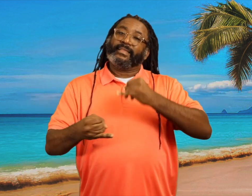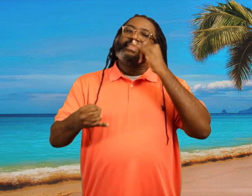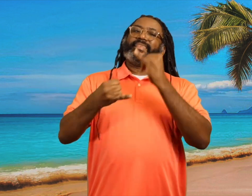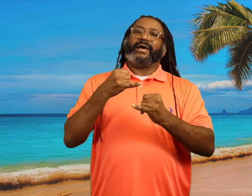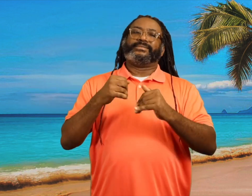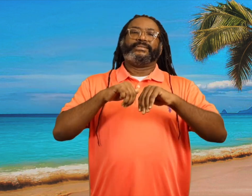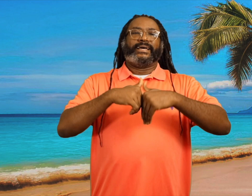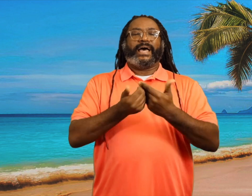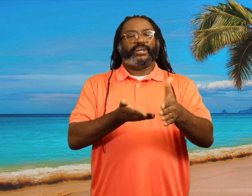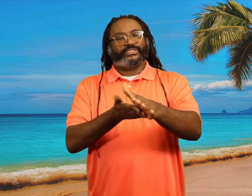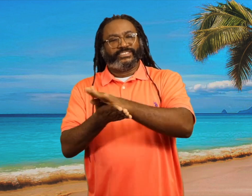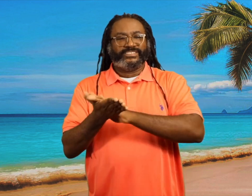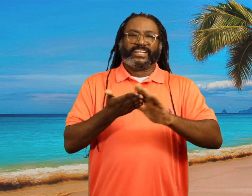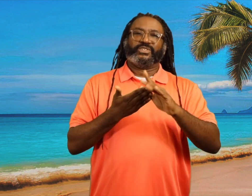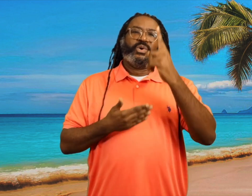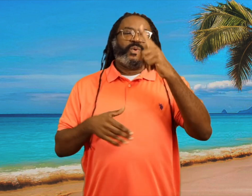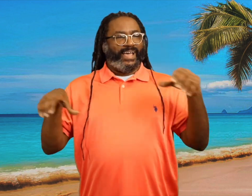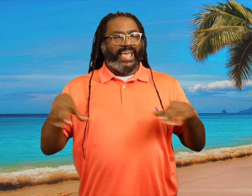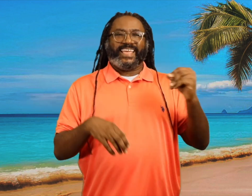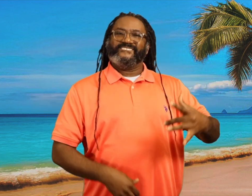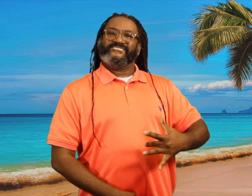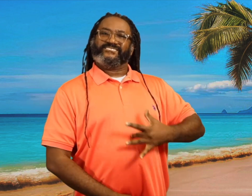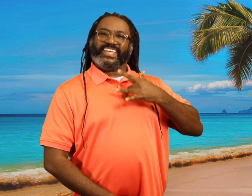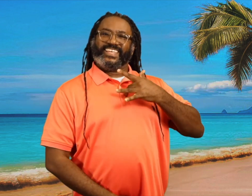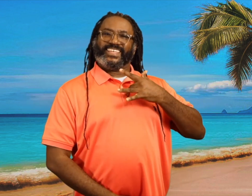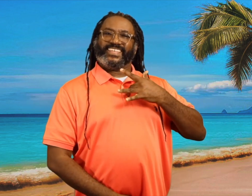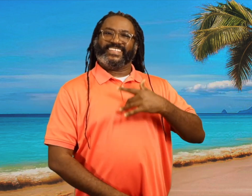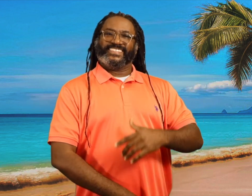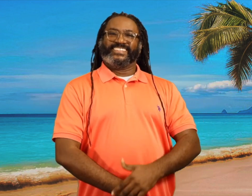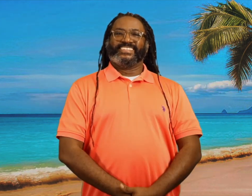Six, how generous one acts and feels.